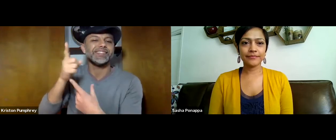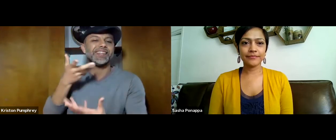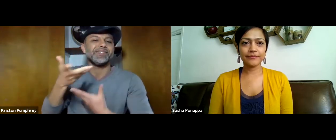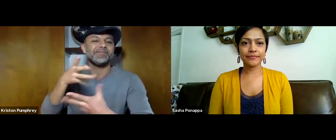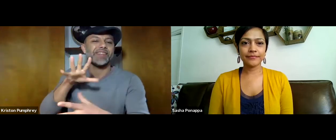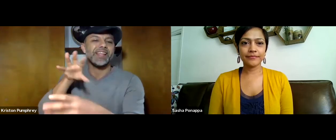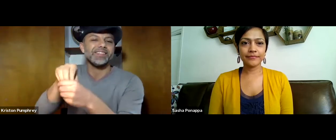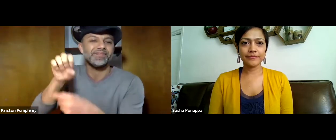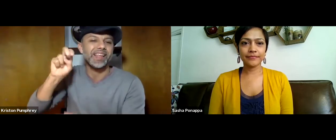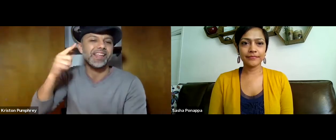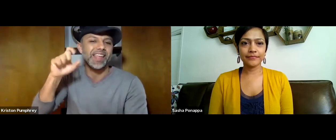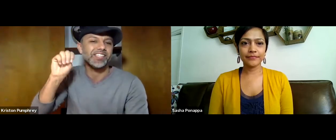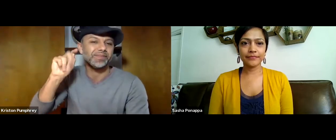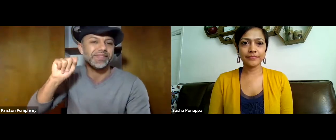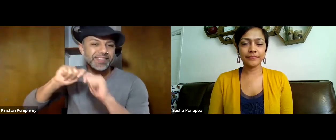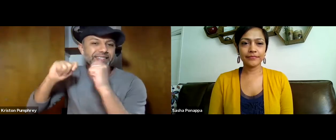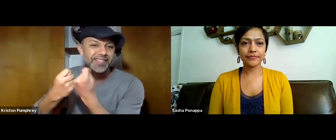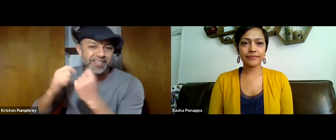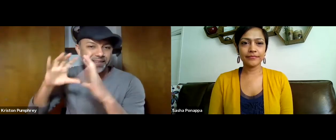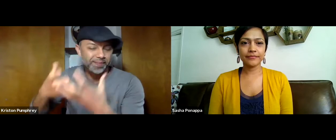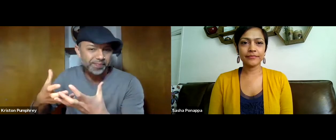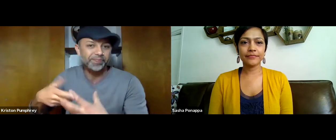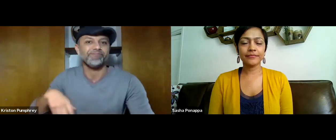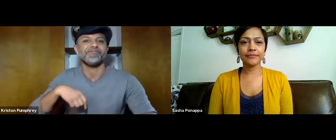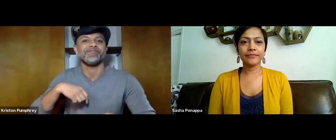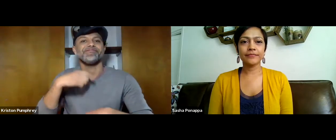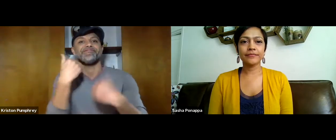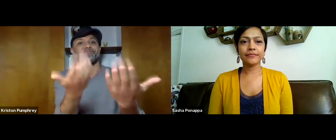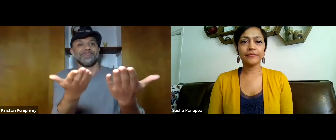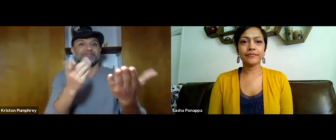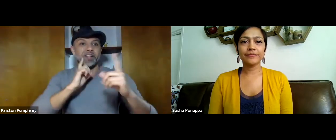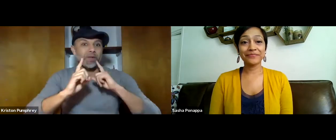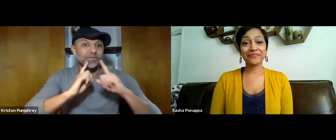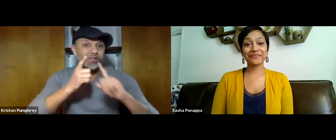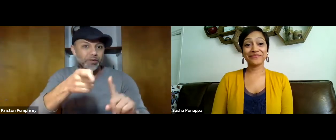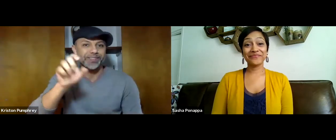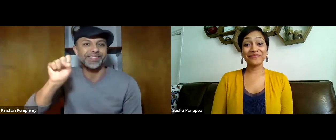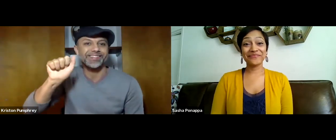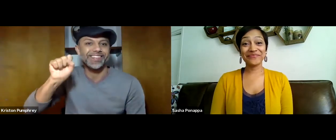I'm involved at CSD in the engagement team.